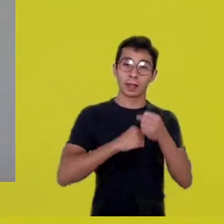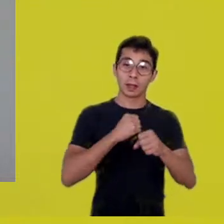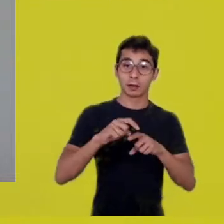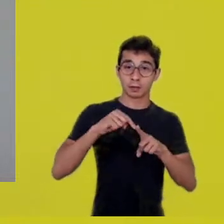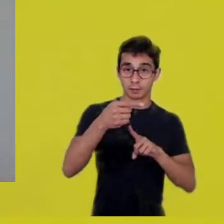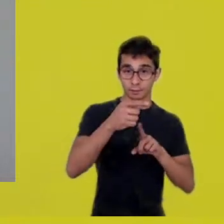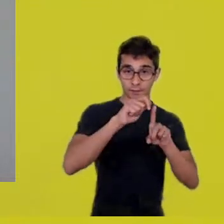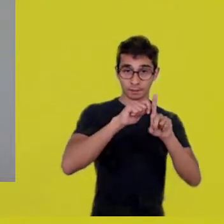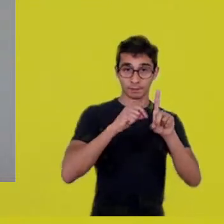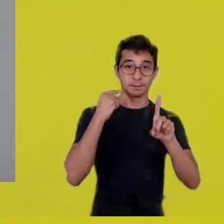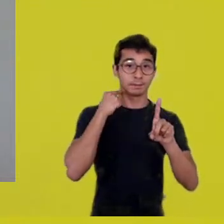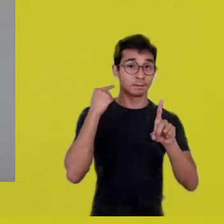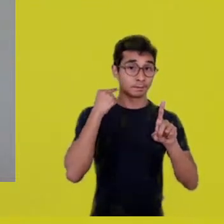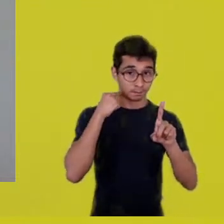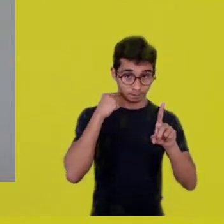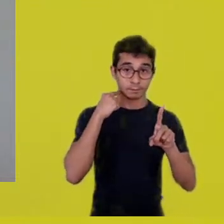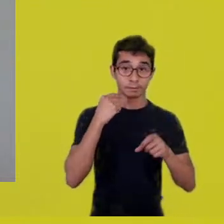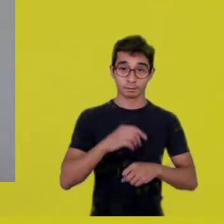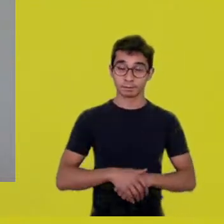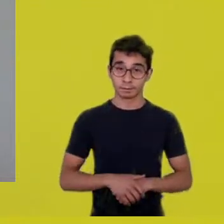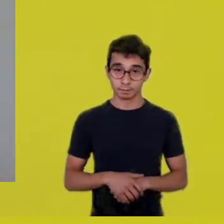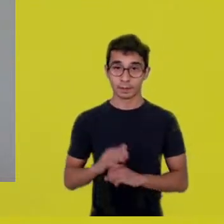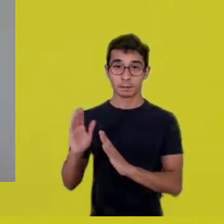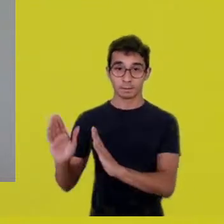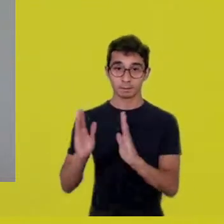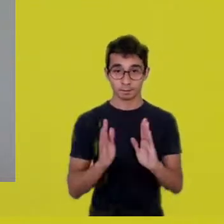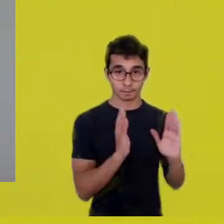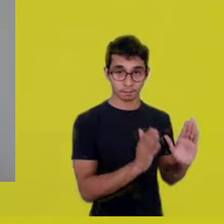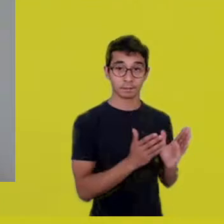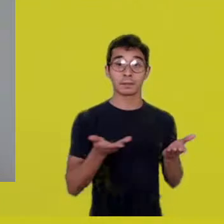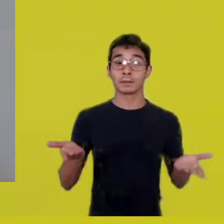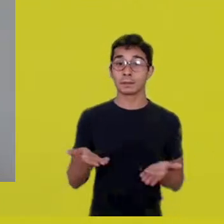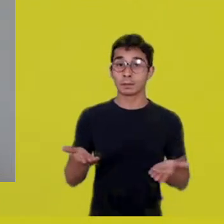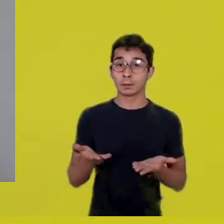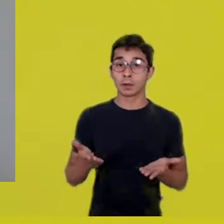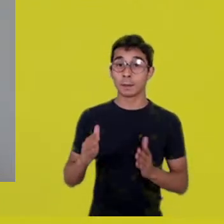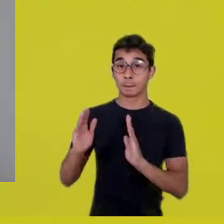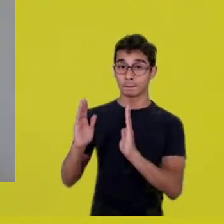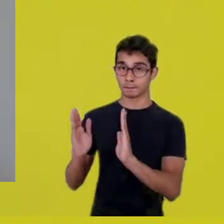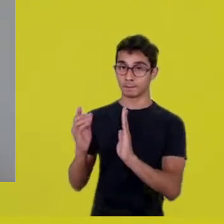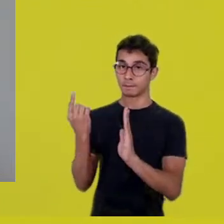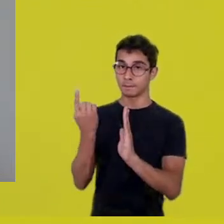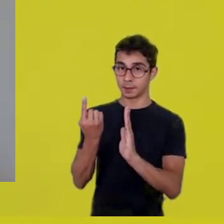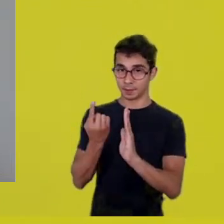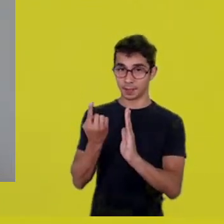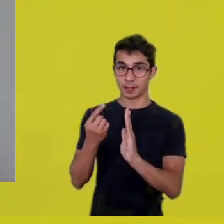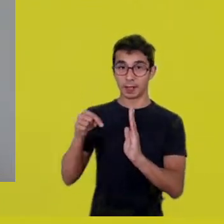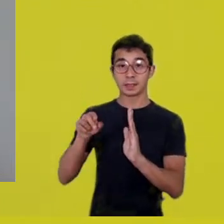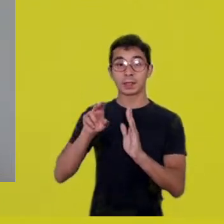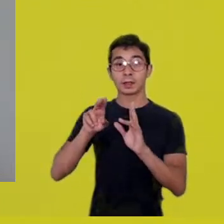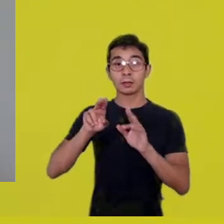Of these three stages, we’re in the first one, which we call Opening the Yards,